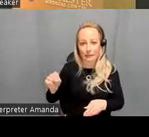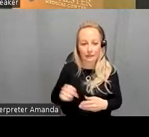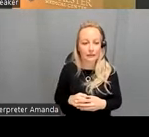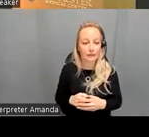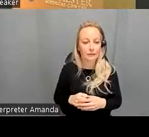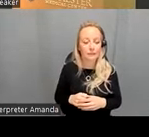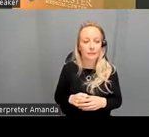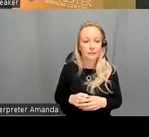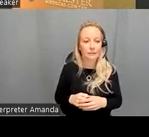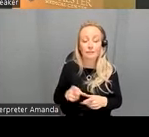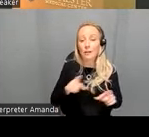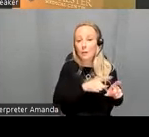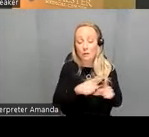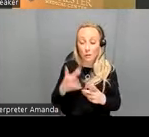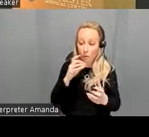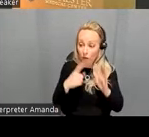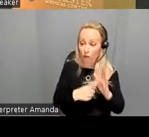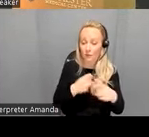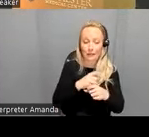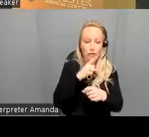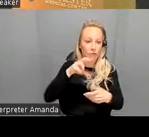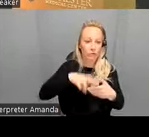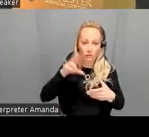um you also want to show make sure that these results are robust right this is always a